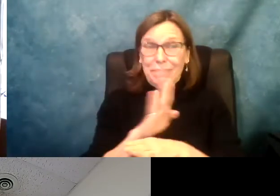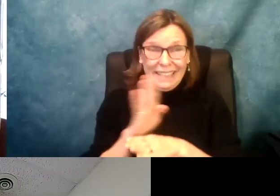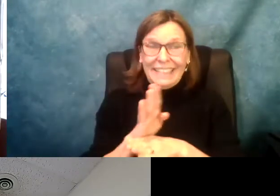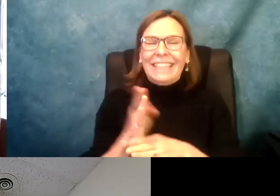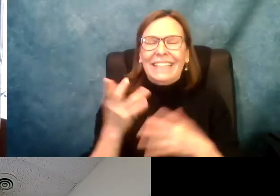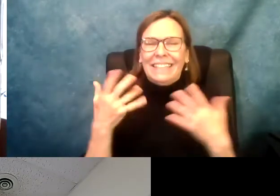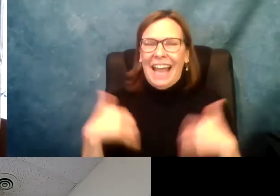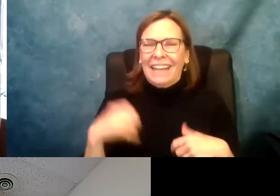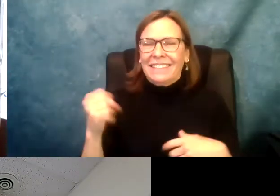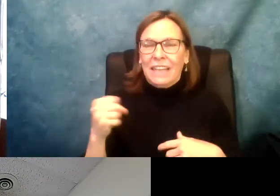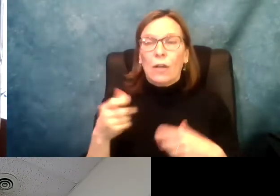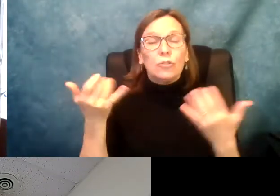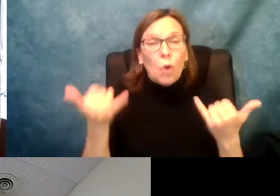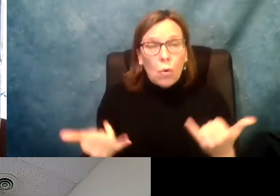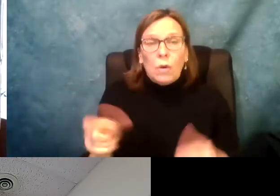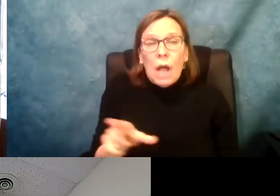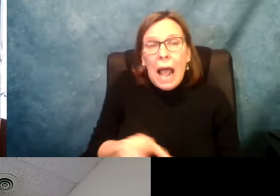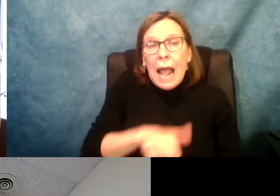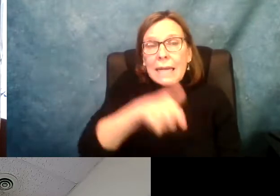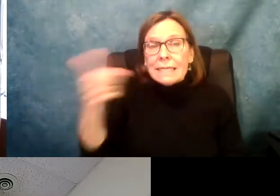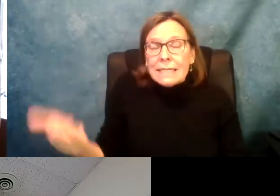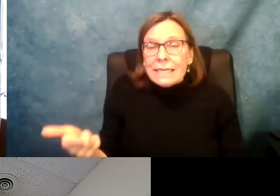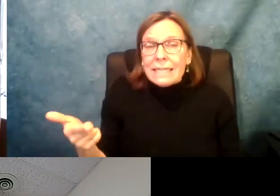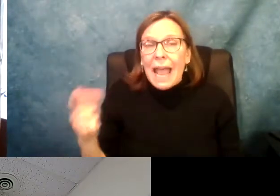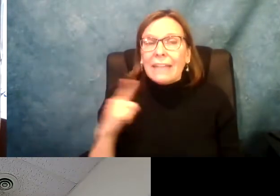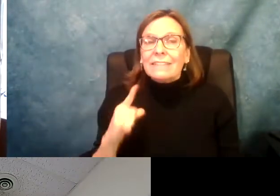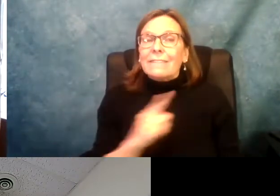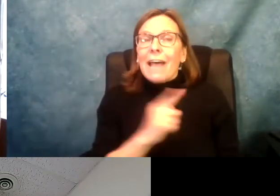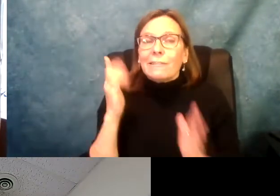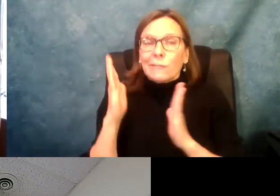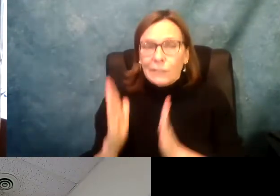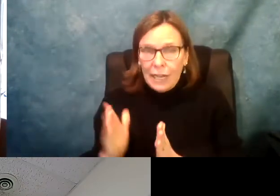My time in is Bryan O'Malley. As Meghan said, we have a busy